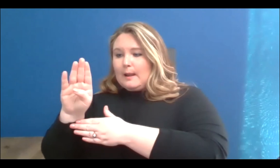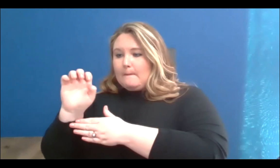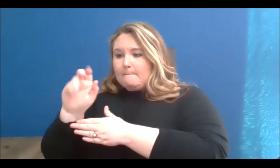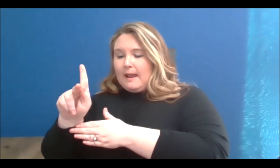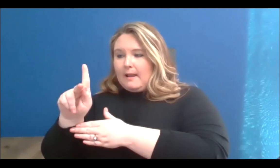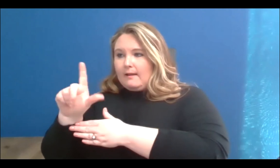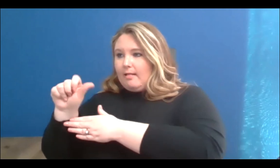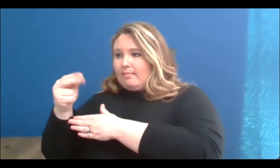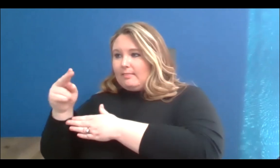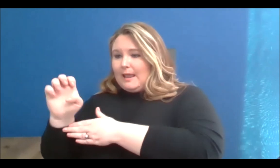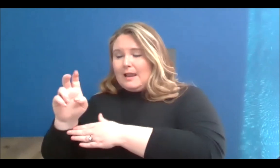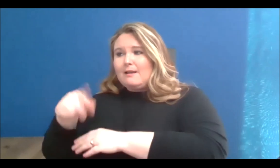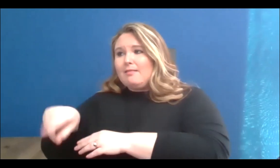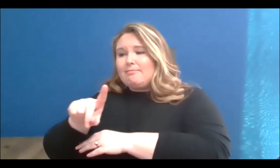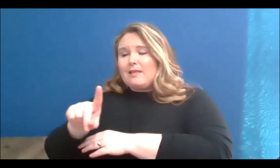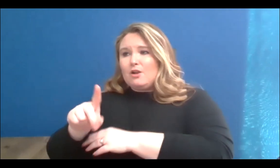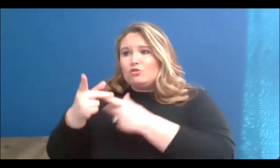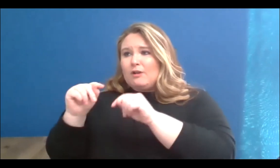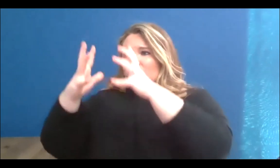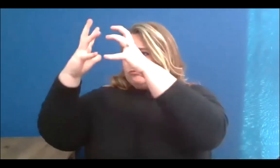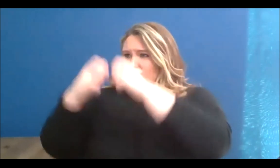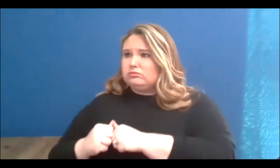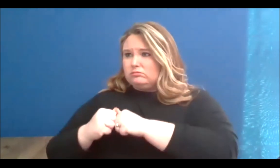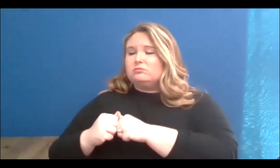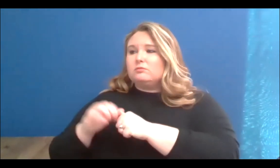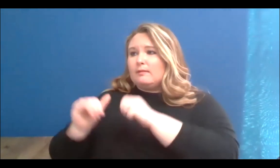bulldoze and they're continuing to try to push forth, you know, this construction